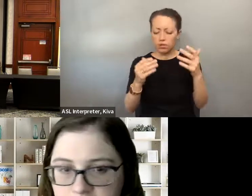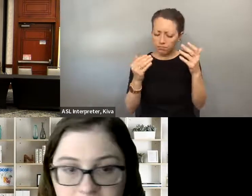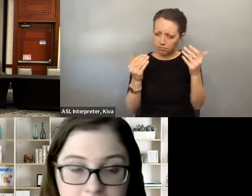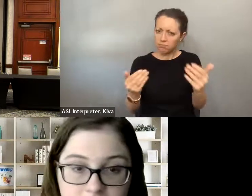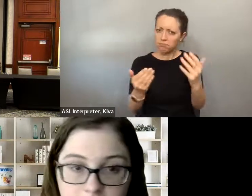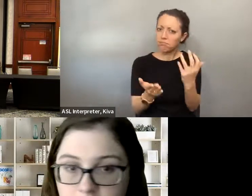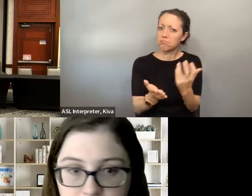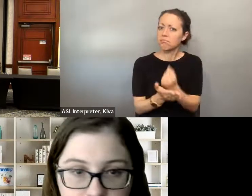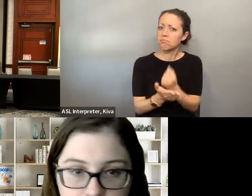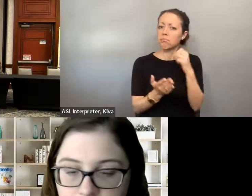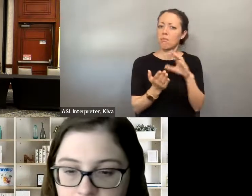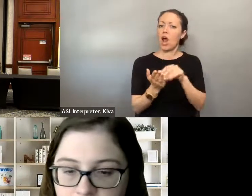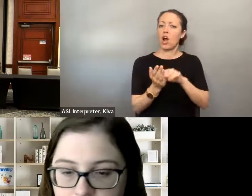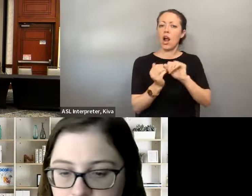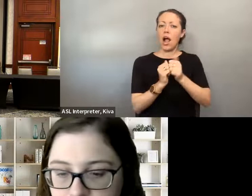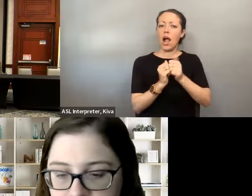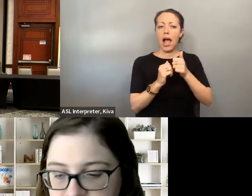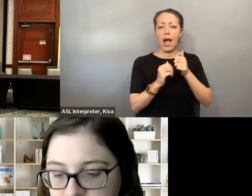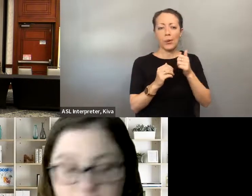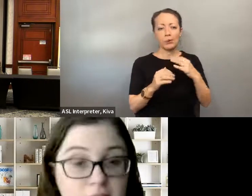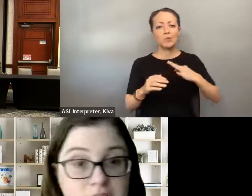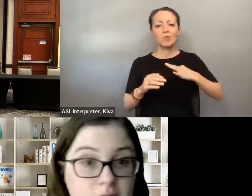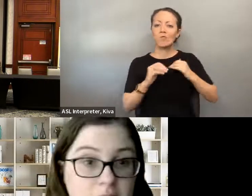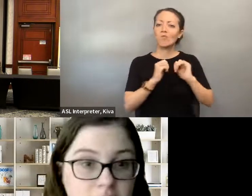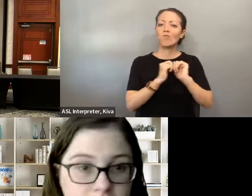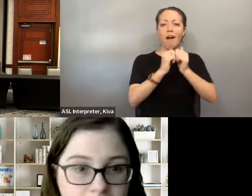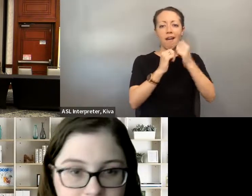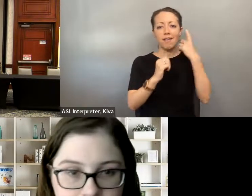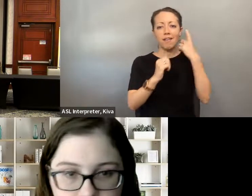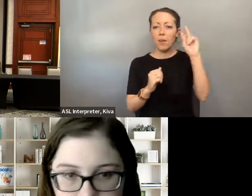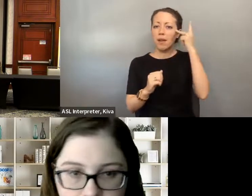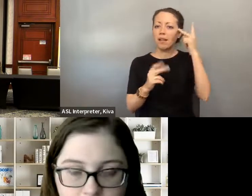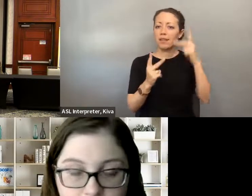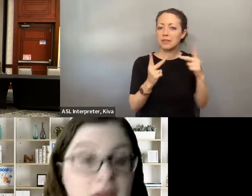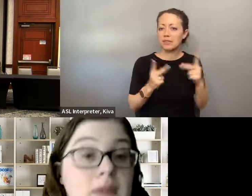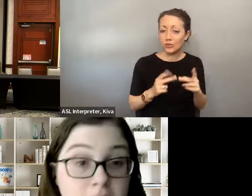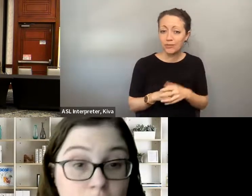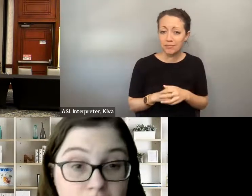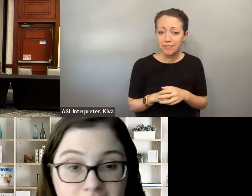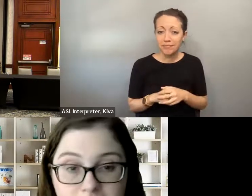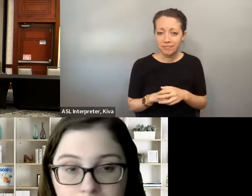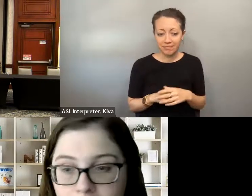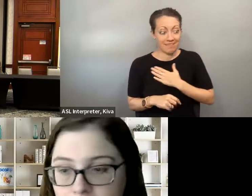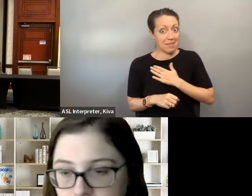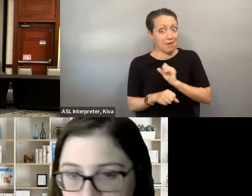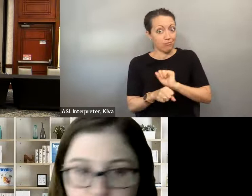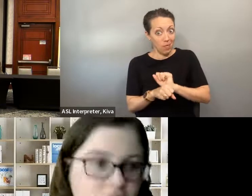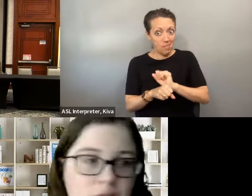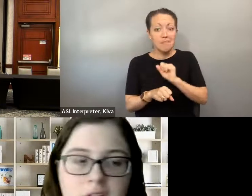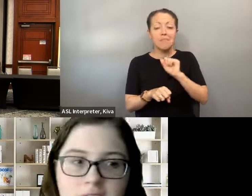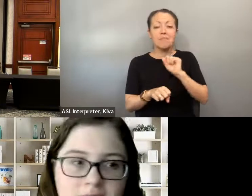different organizations out there that are offering resources to you to learn how to run for office and part of my work is